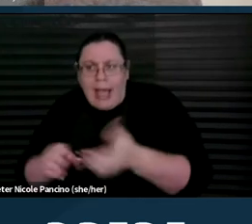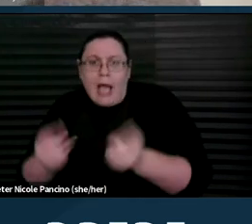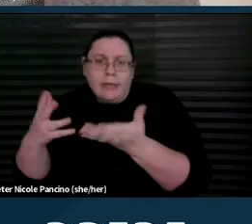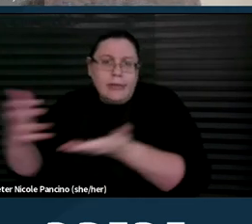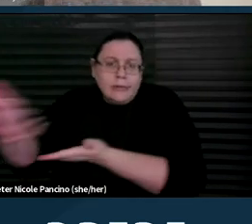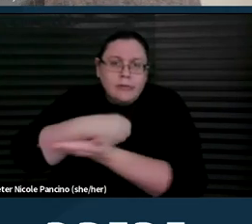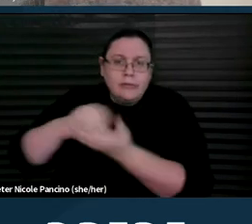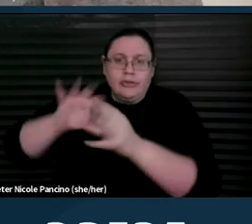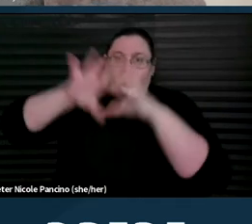Next slide, please.